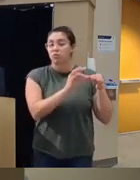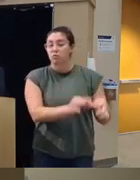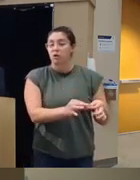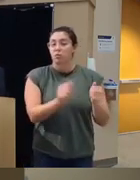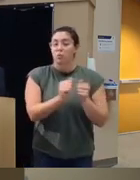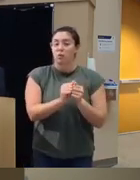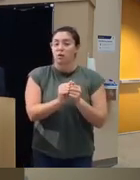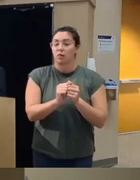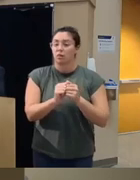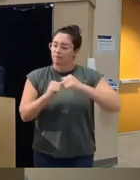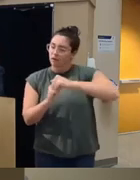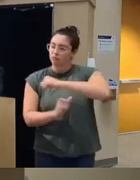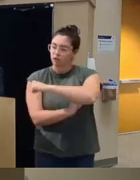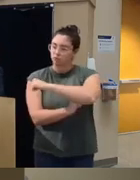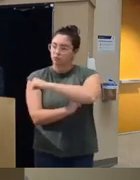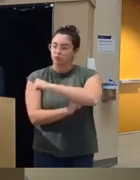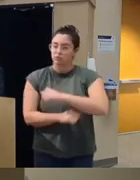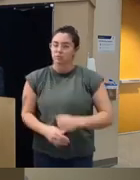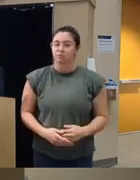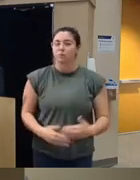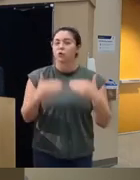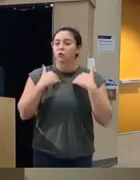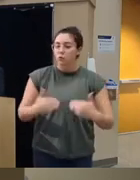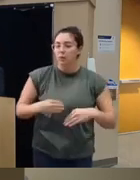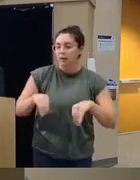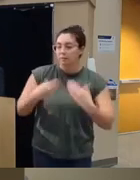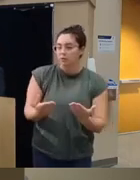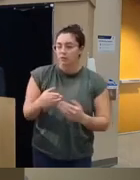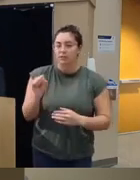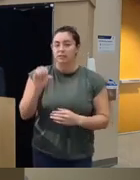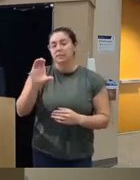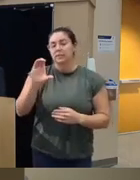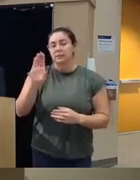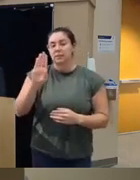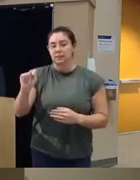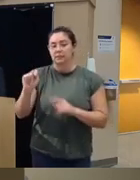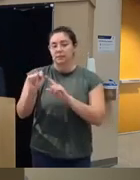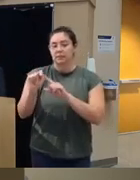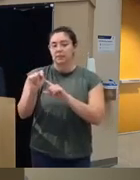the foundation this is like human administered CBT that is the foundation of building the digital